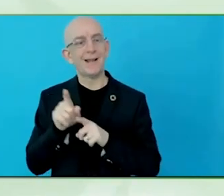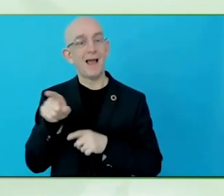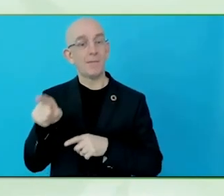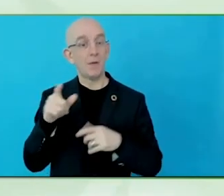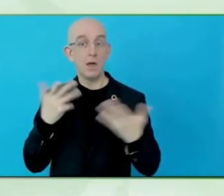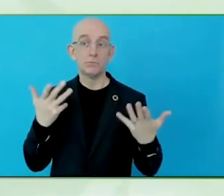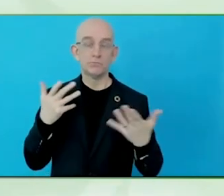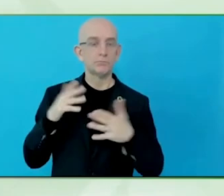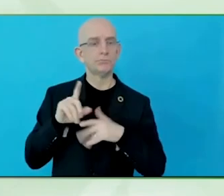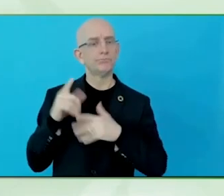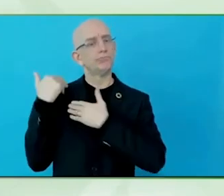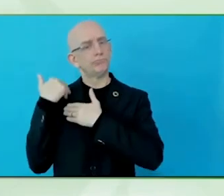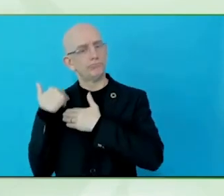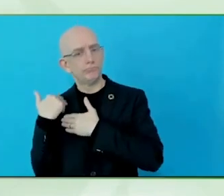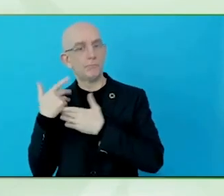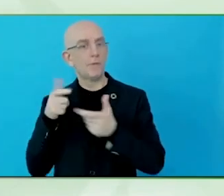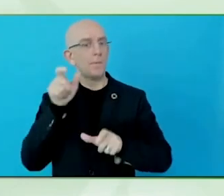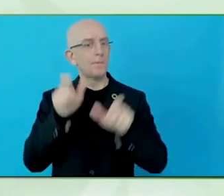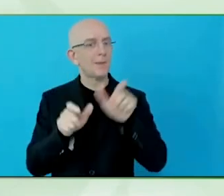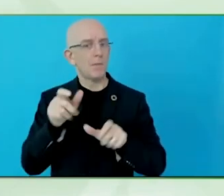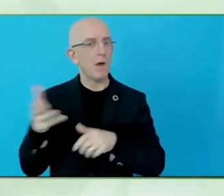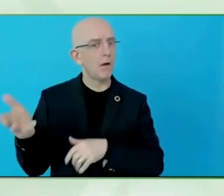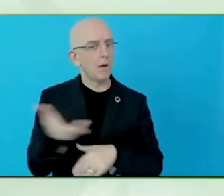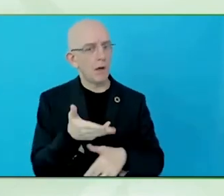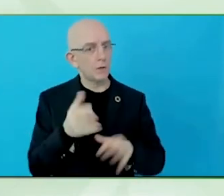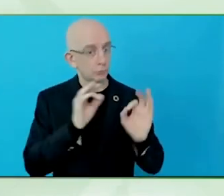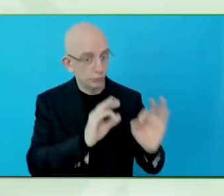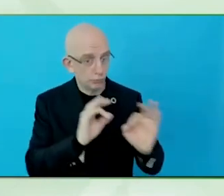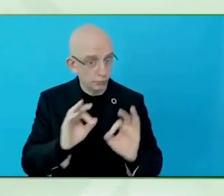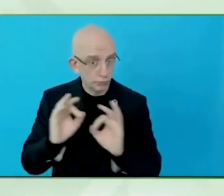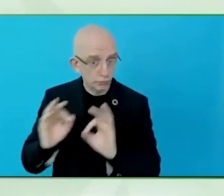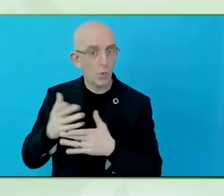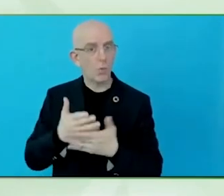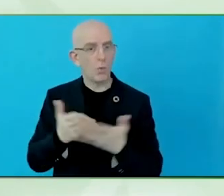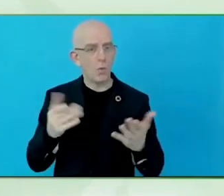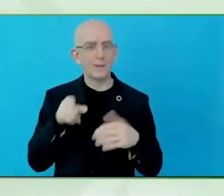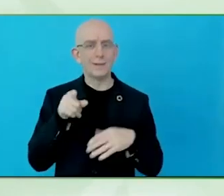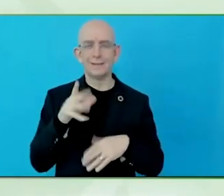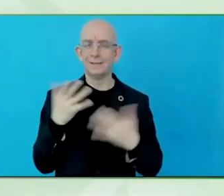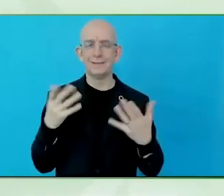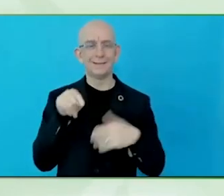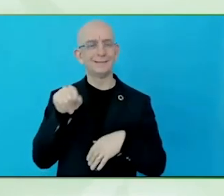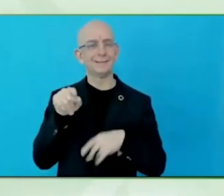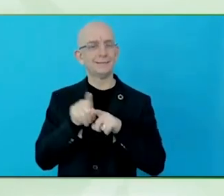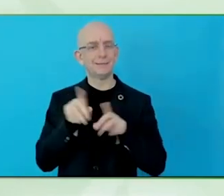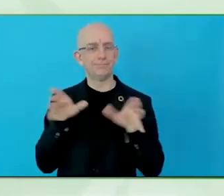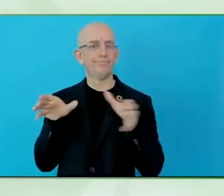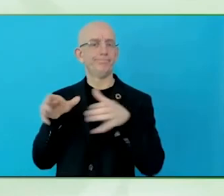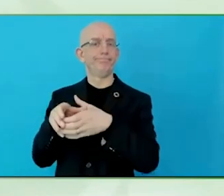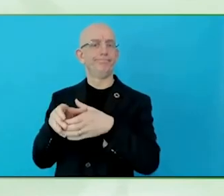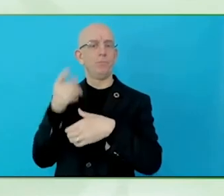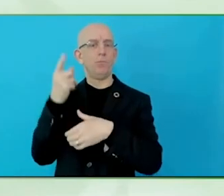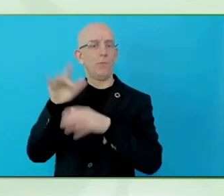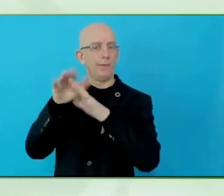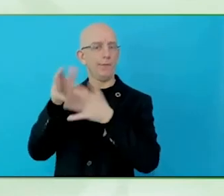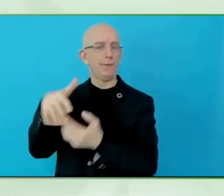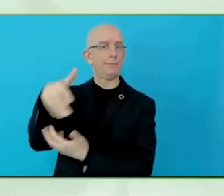I have been a practitioner, as a travel service provider and destination developer for travellers with all types of